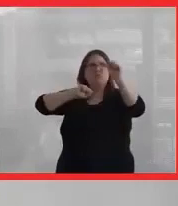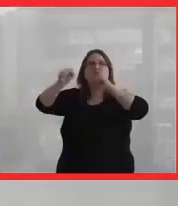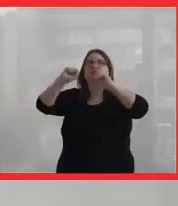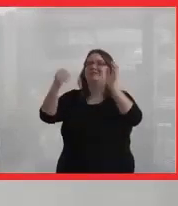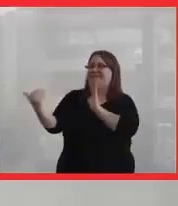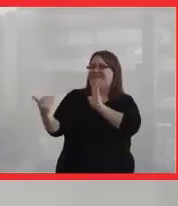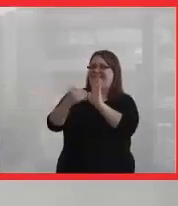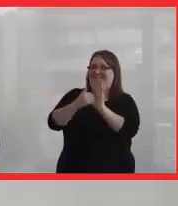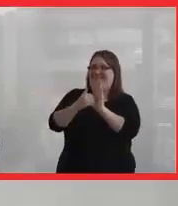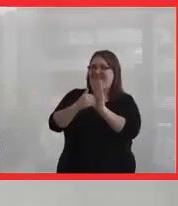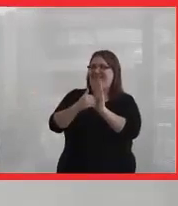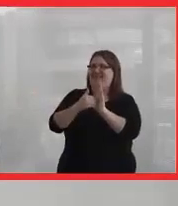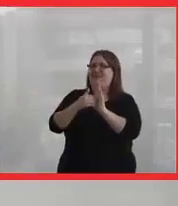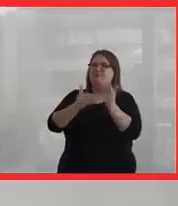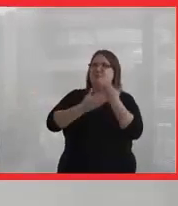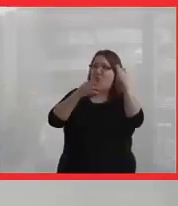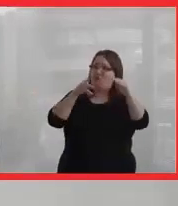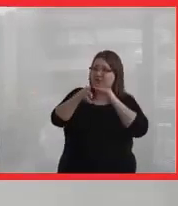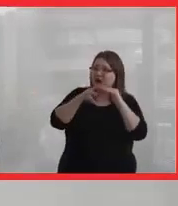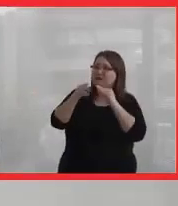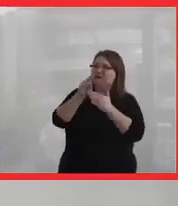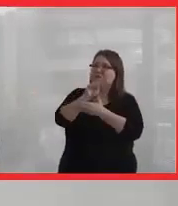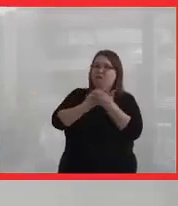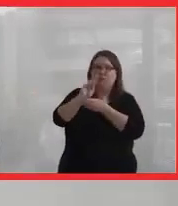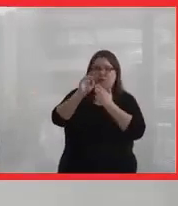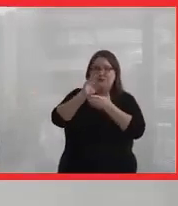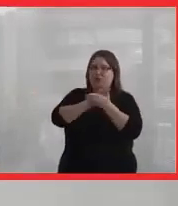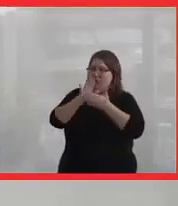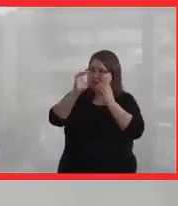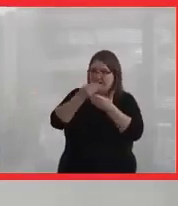against proposed cuts to post-secondary education funding.